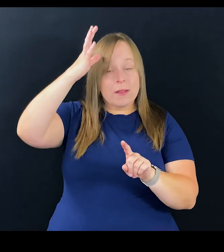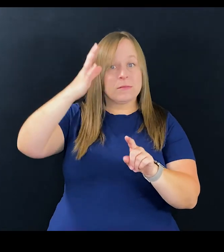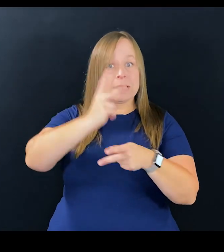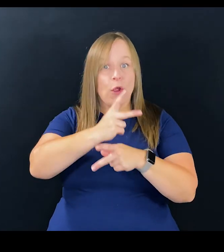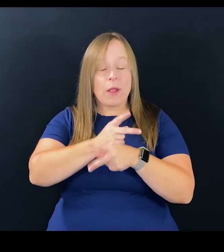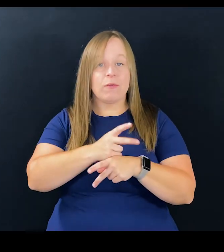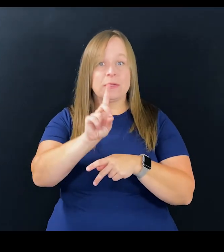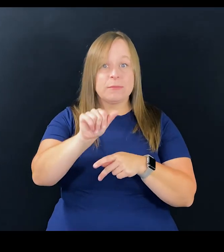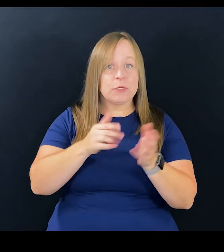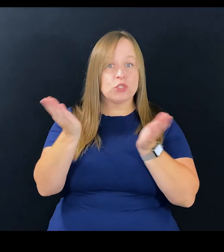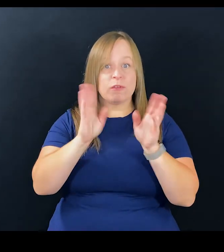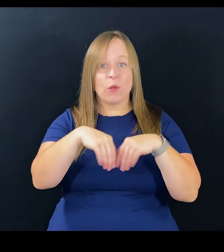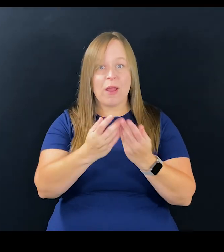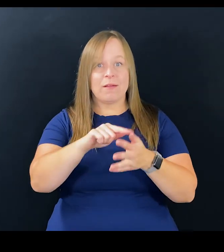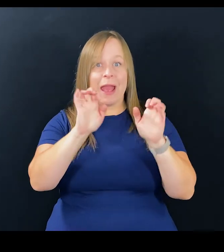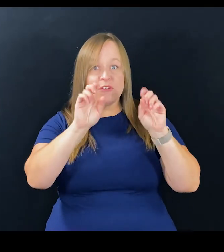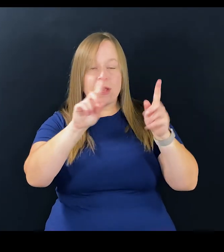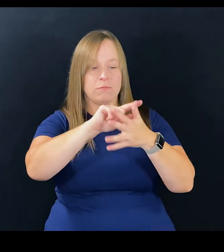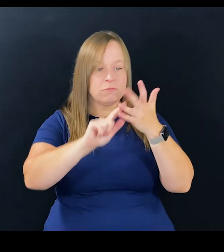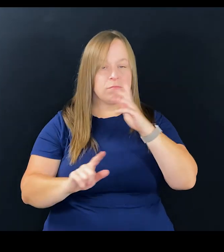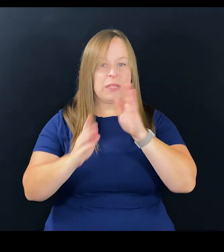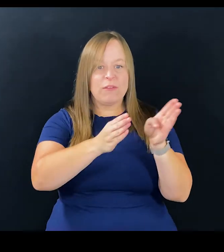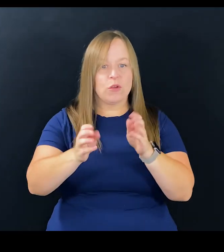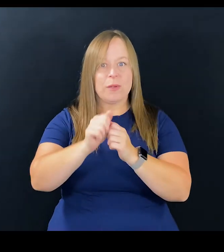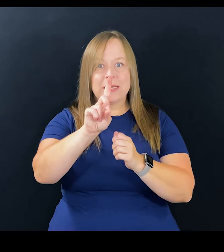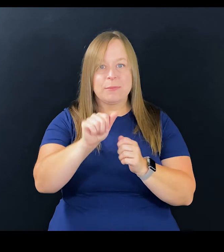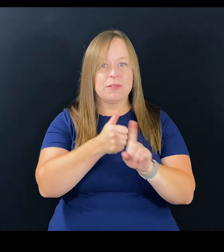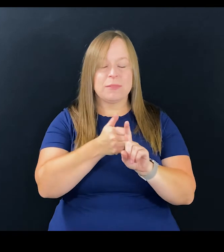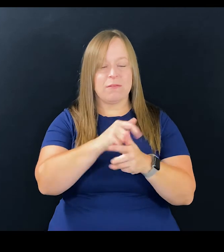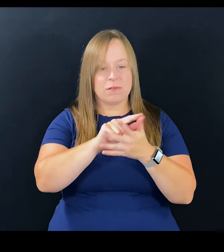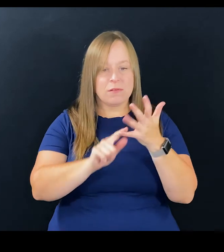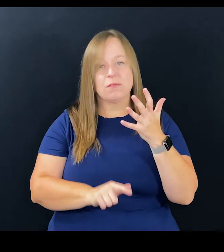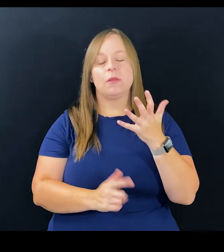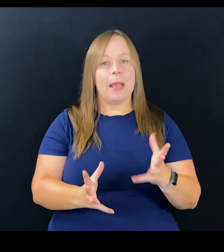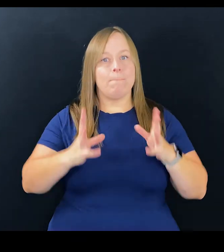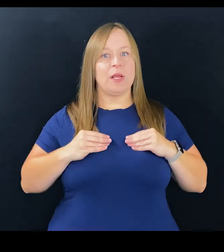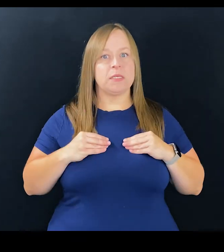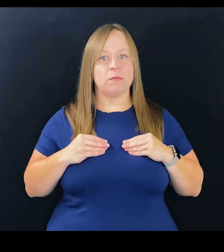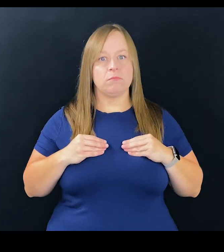but parents, caregivers, disability service providers, educators, individuals with disabilities themselves.